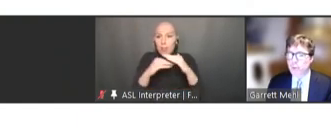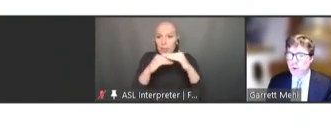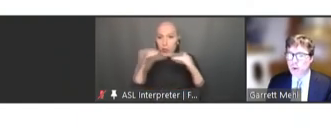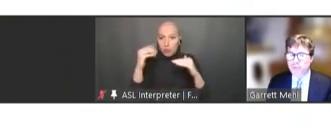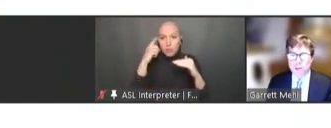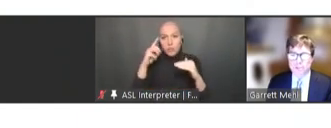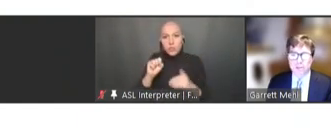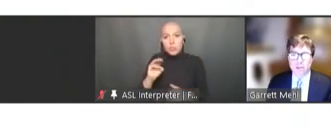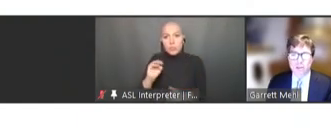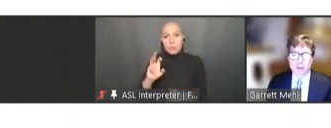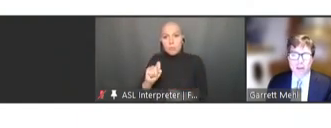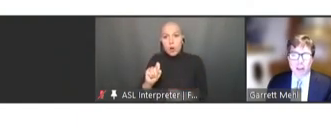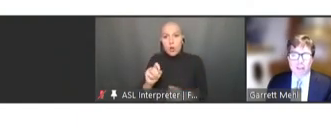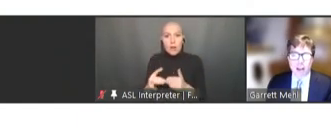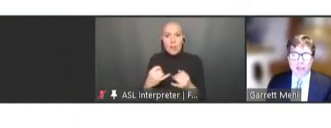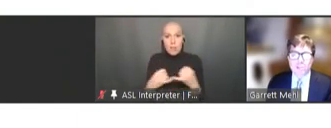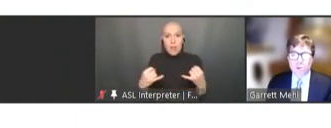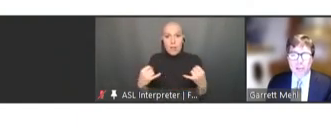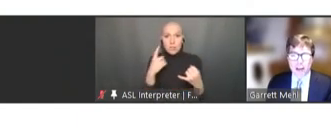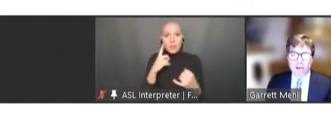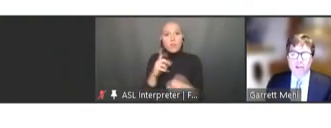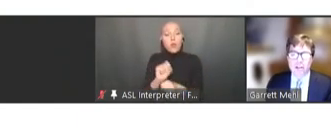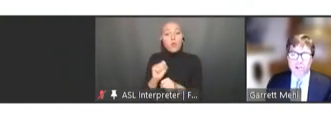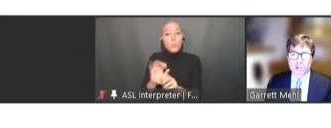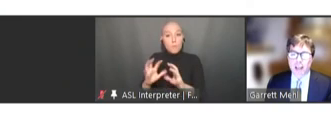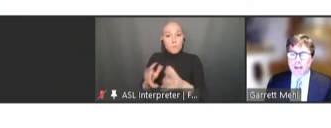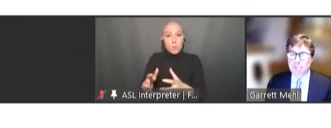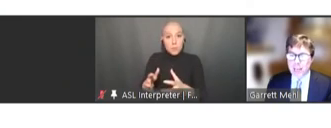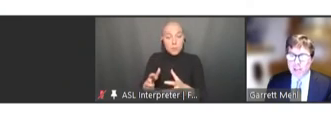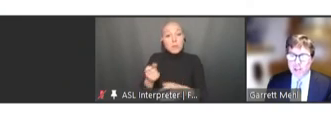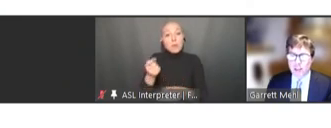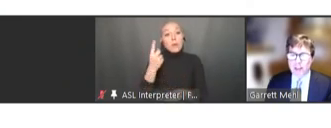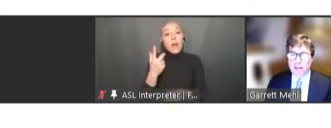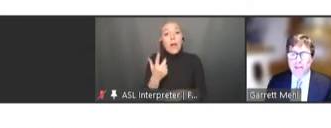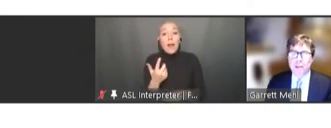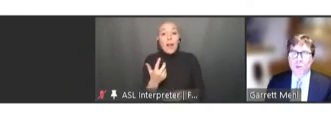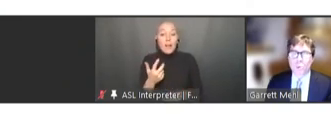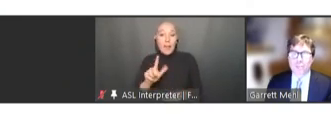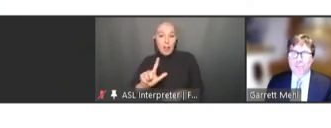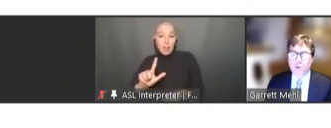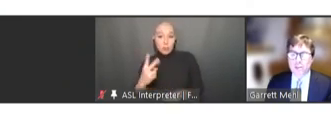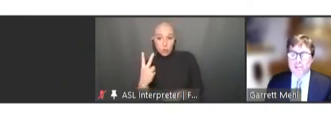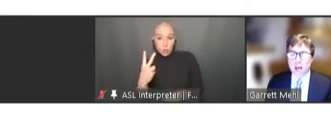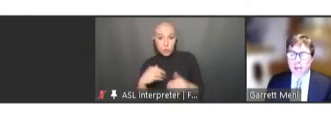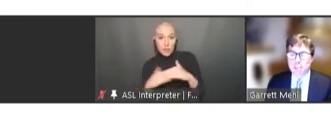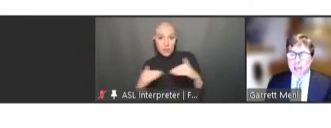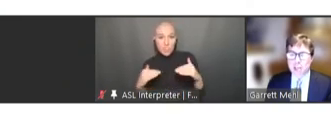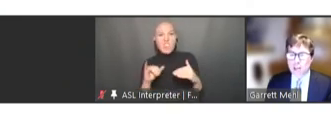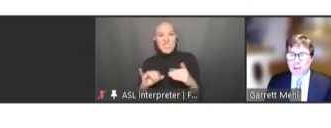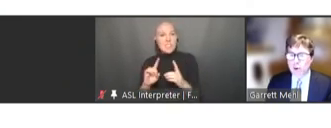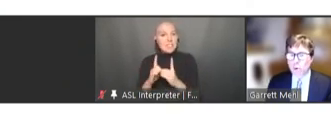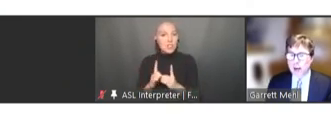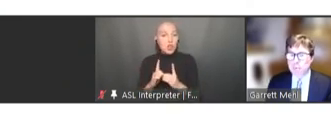workforce. In the L2 layer, Digital Adaptation Kit, we focus on documentation of requirements